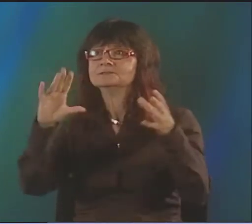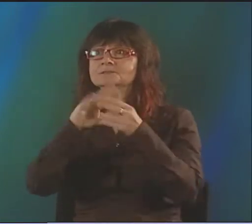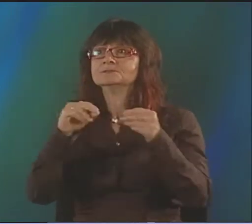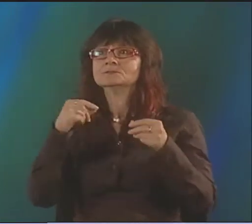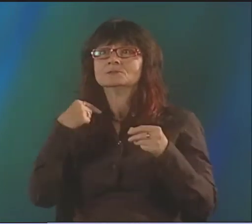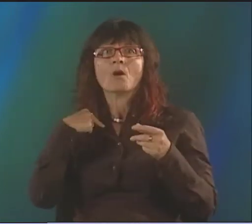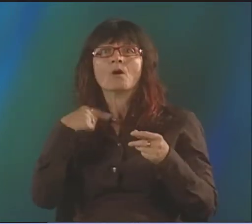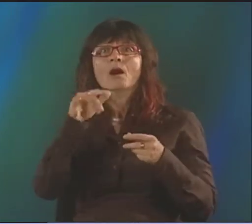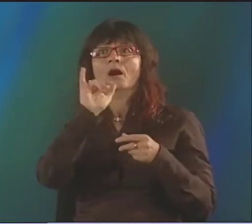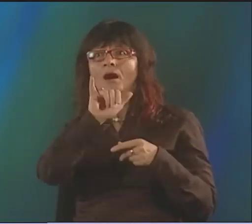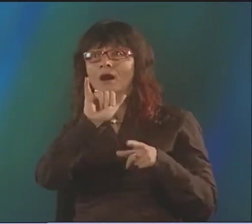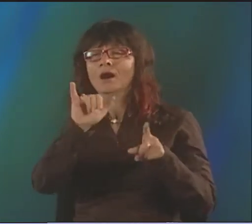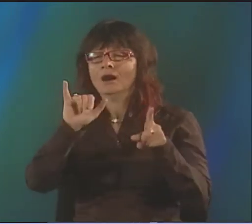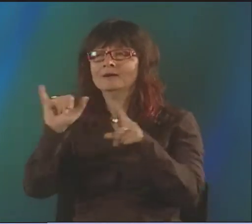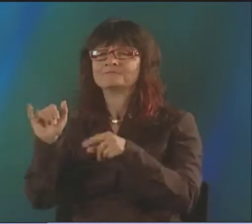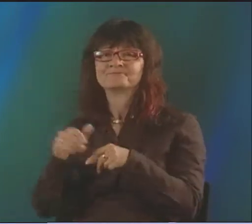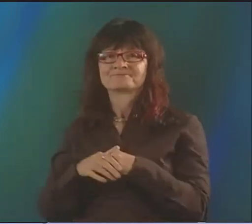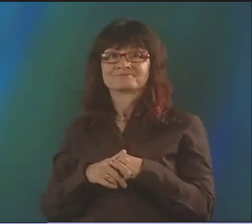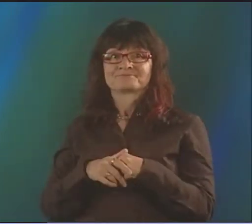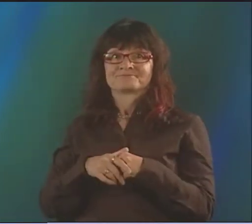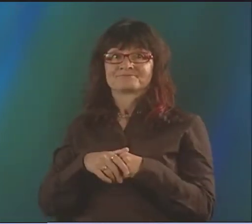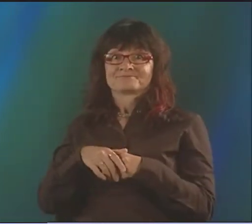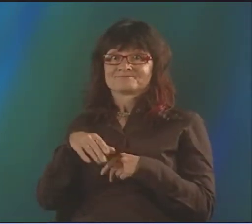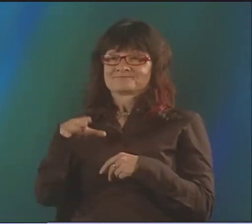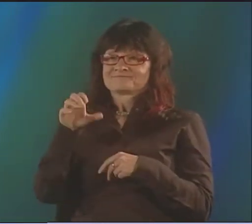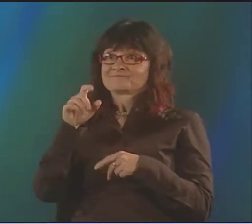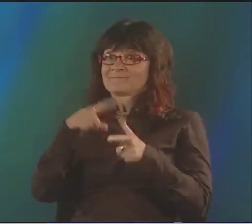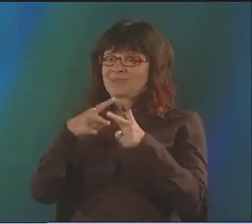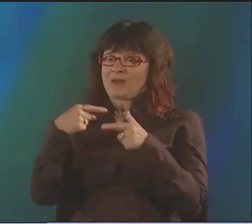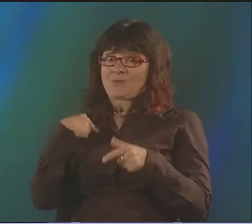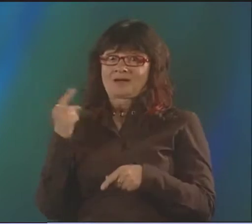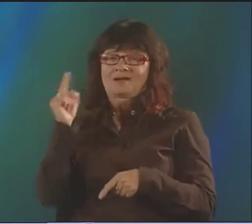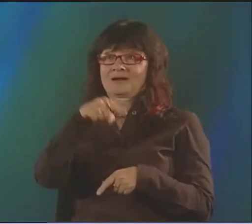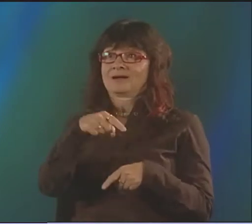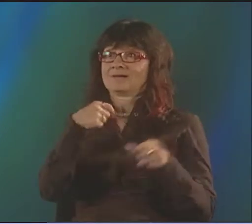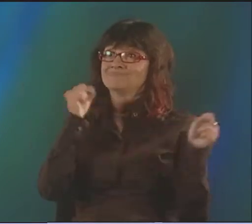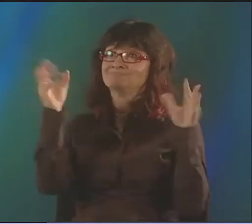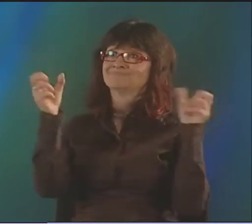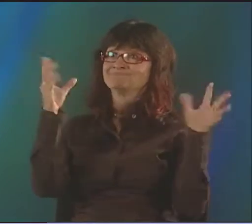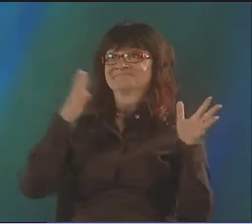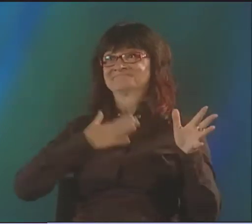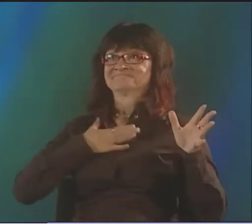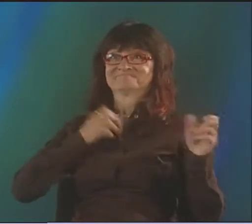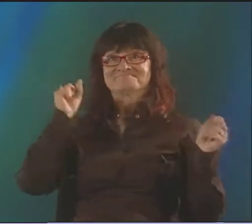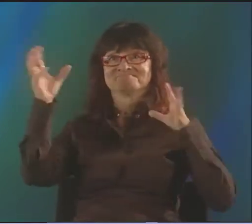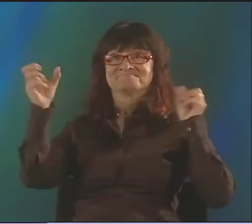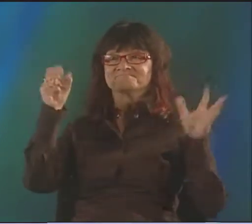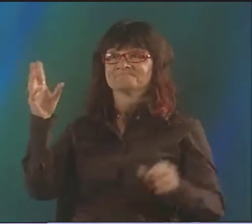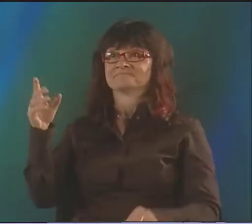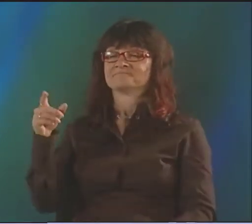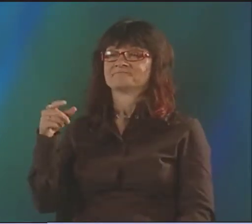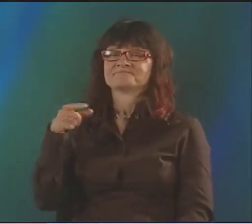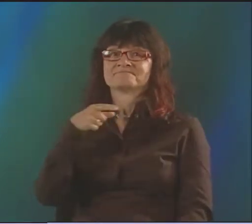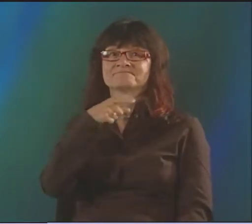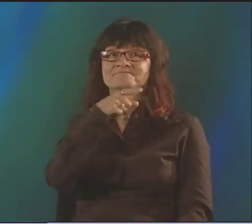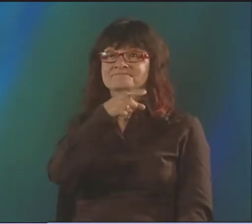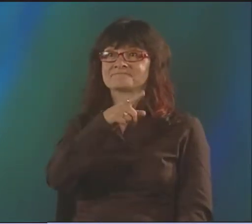THAT WAS, YOU KNOW, A REALLY BIG ANNOUNCEMENT BECAUSE IT HADN'T EXISTED BEFORE. AND I WENT, AND I WAS IN THAT GROUP, TOO,